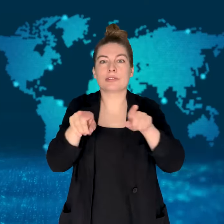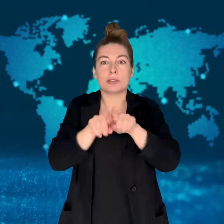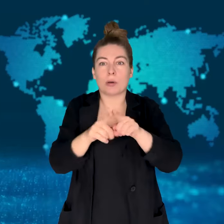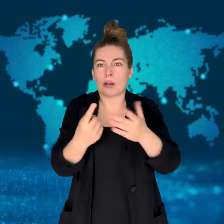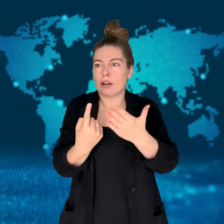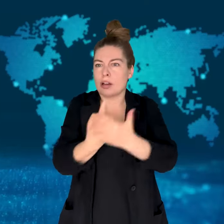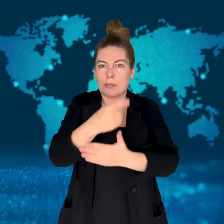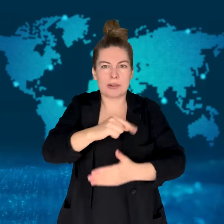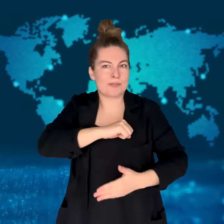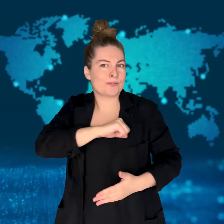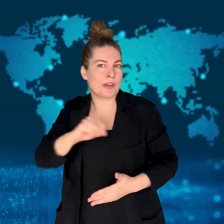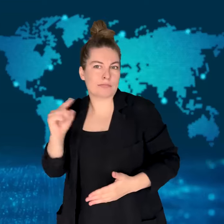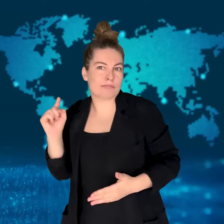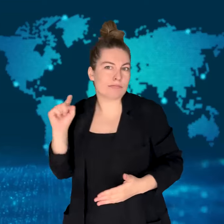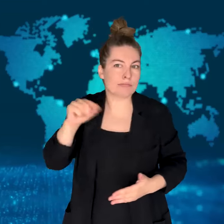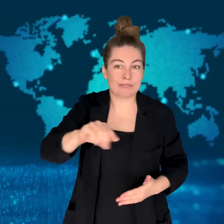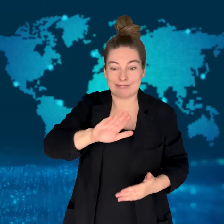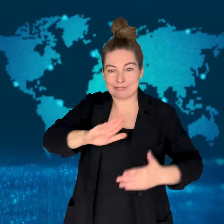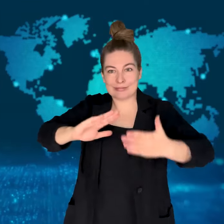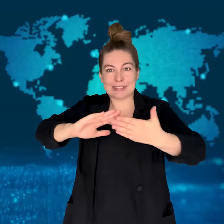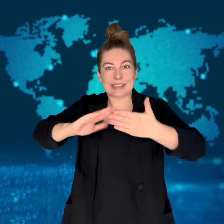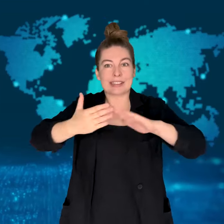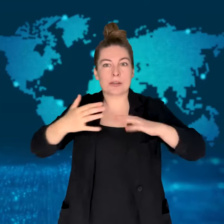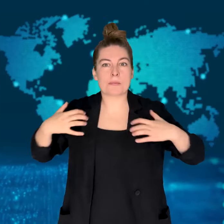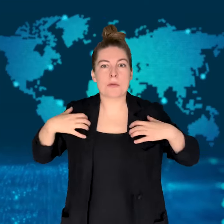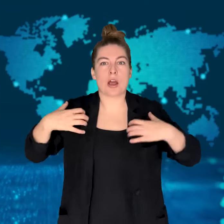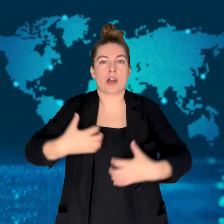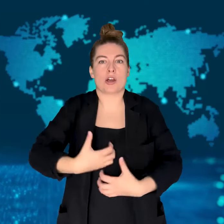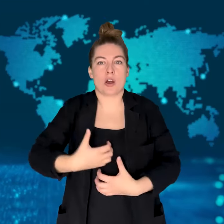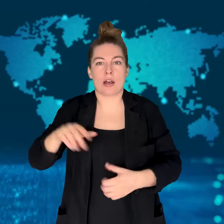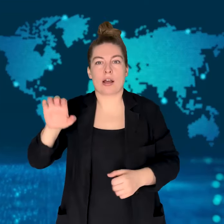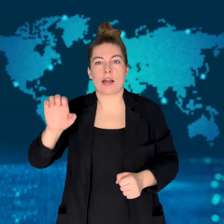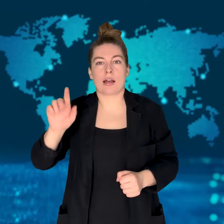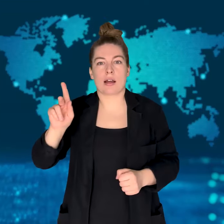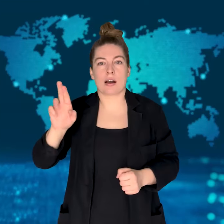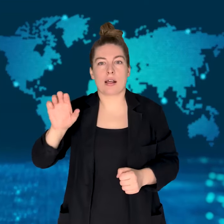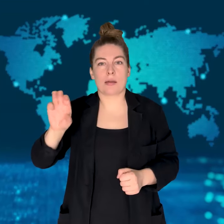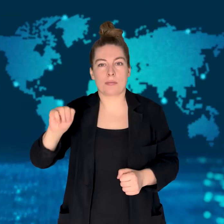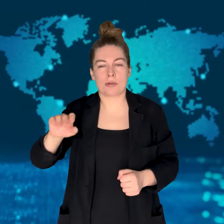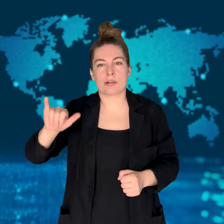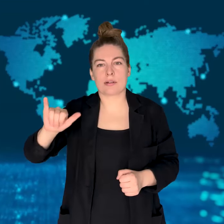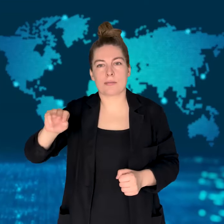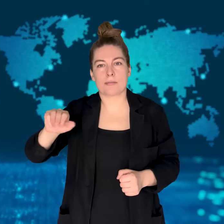He expressed his condolences on social media.